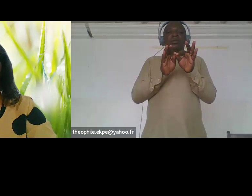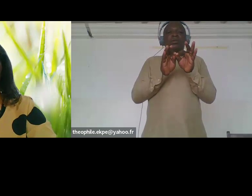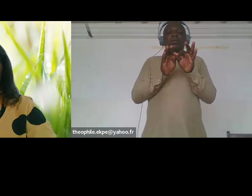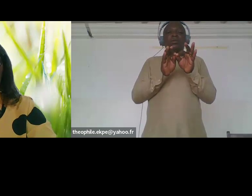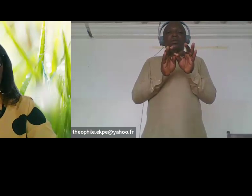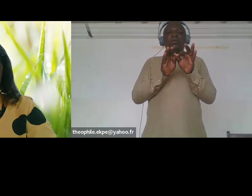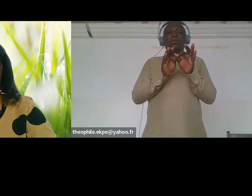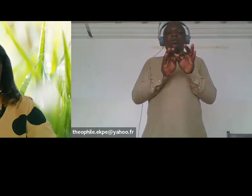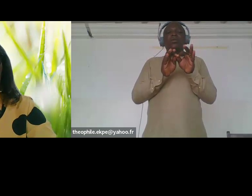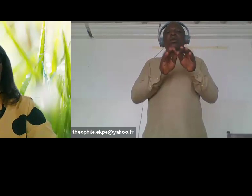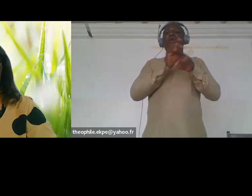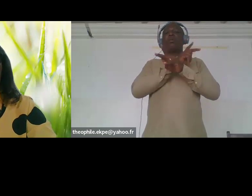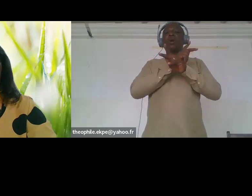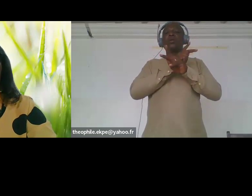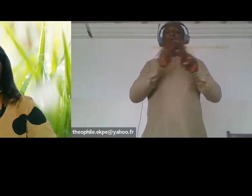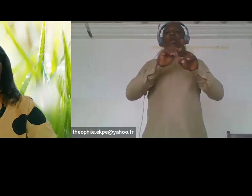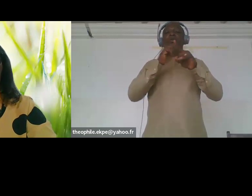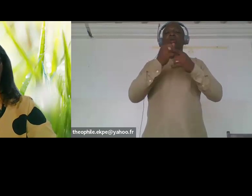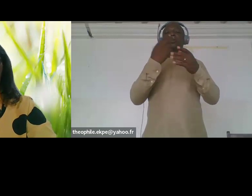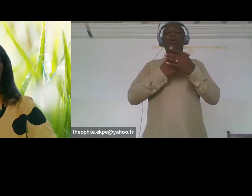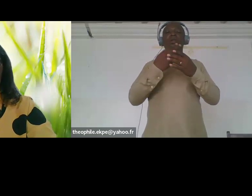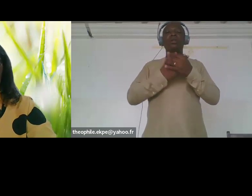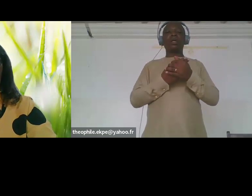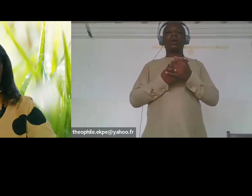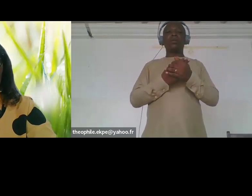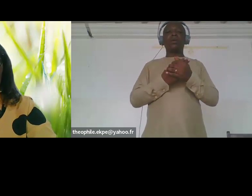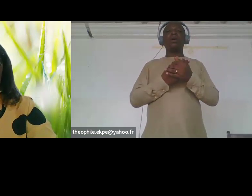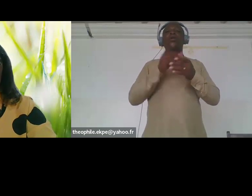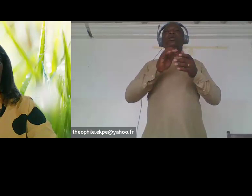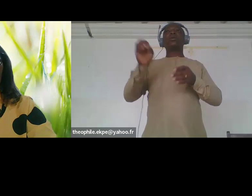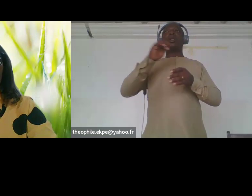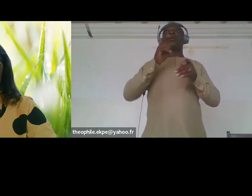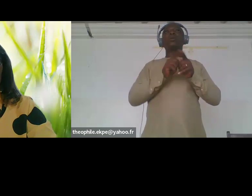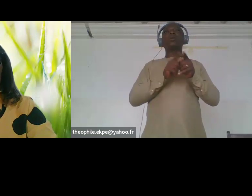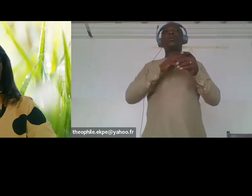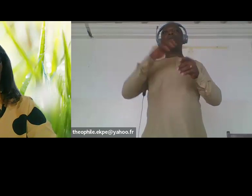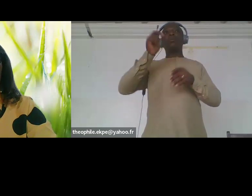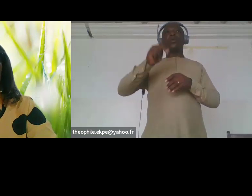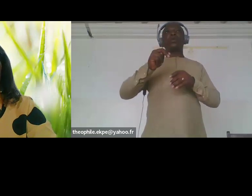and specifically girls and women with disabilities are the one at the most